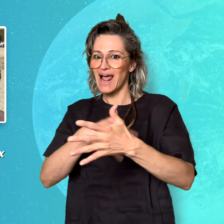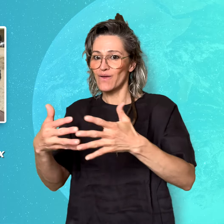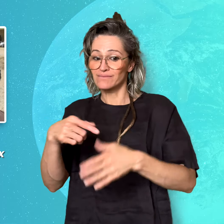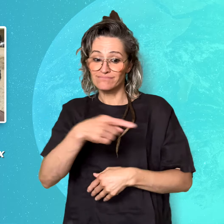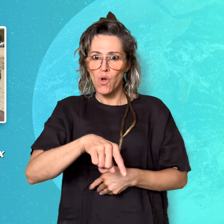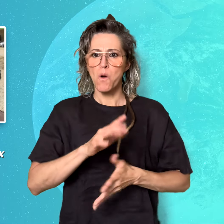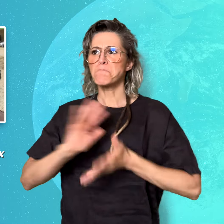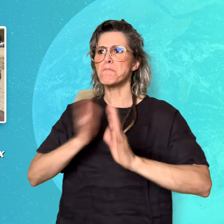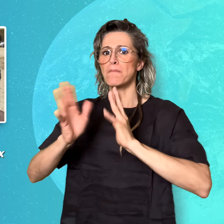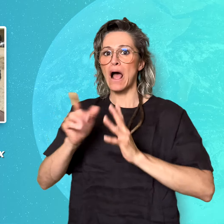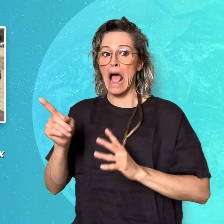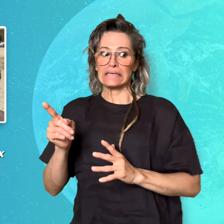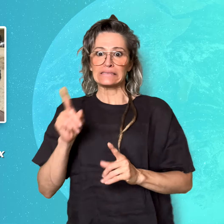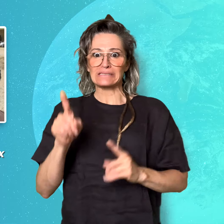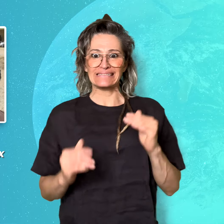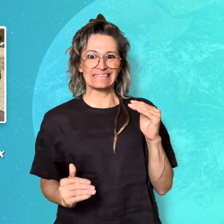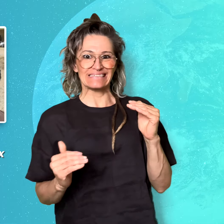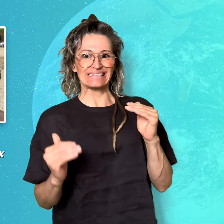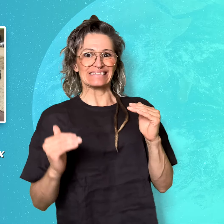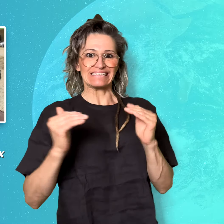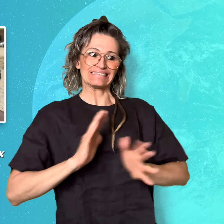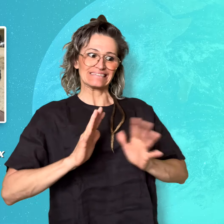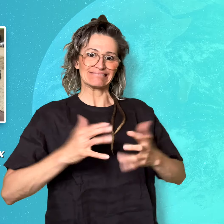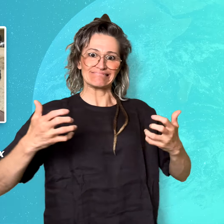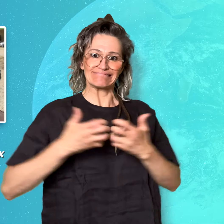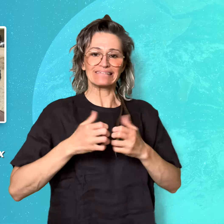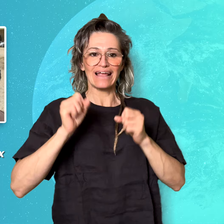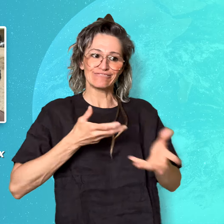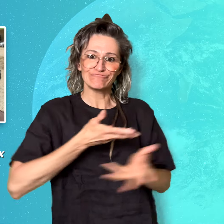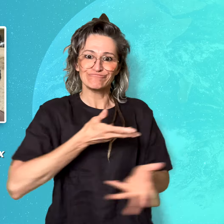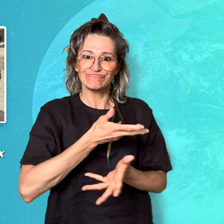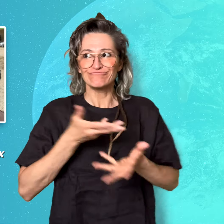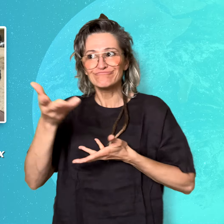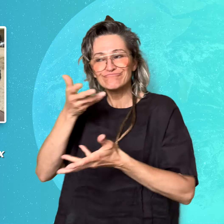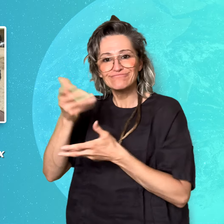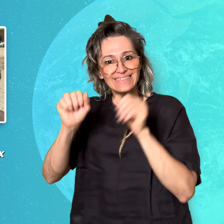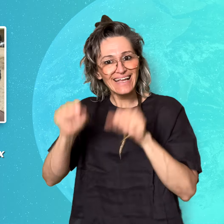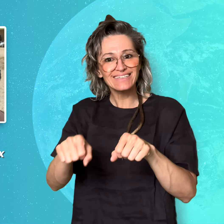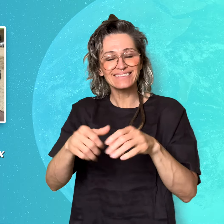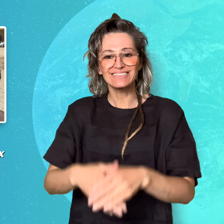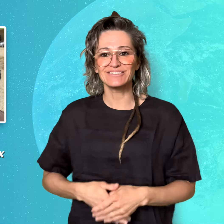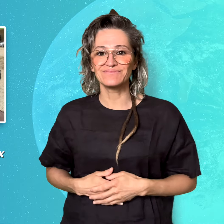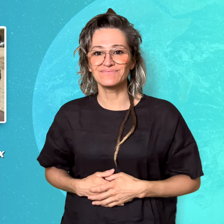team to keep up with the students’ sign language skills.